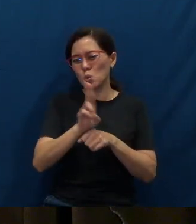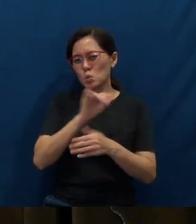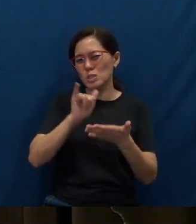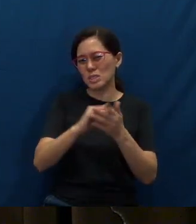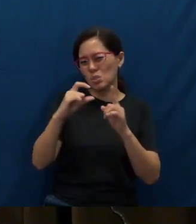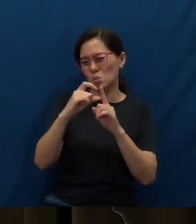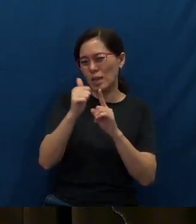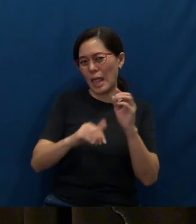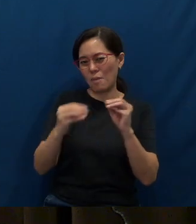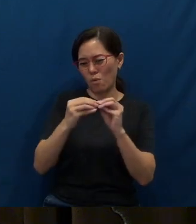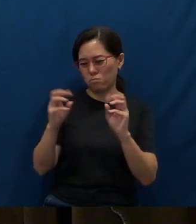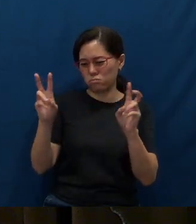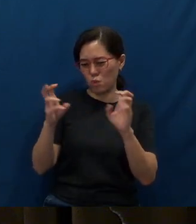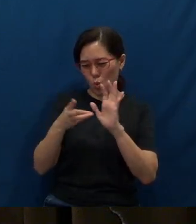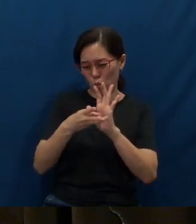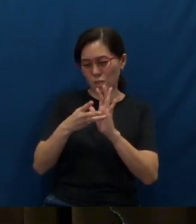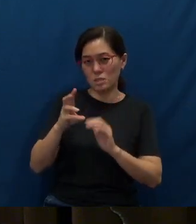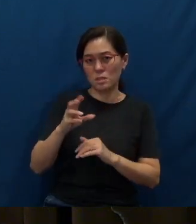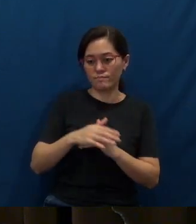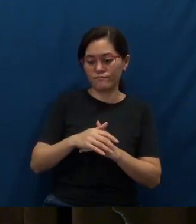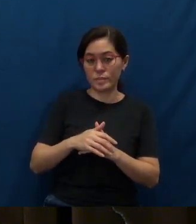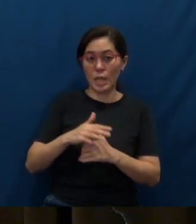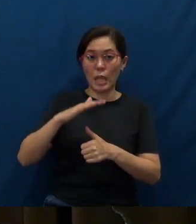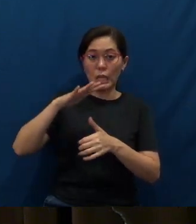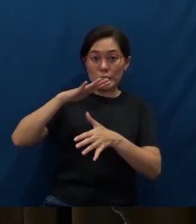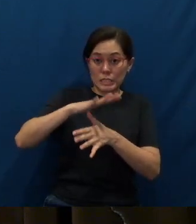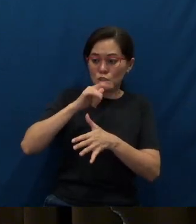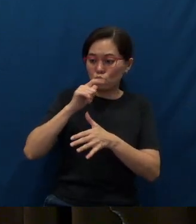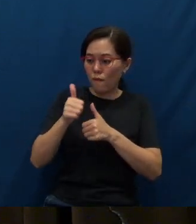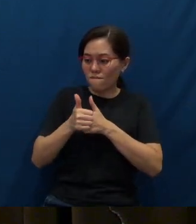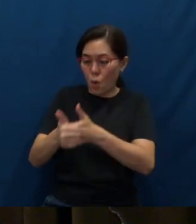And the seniors who accompanied us on these witnessing sessions